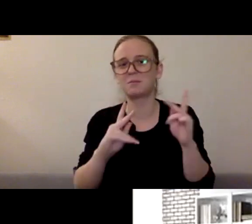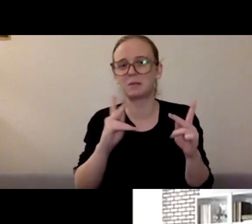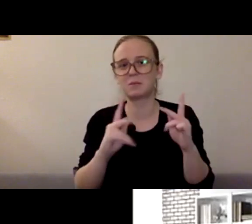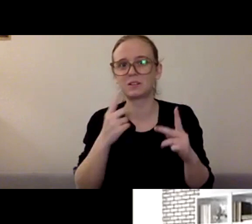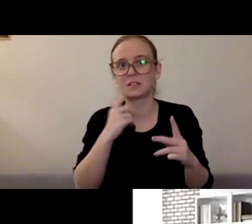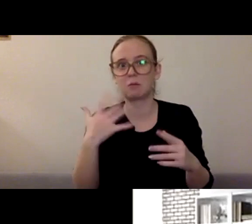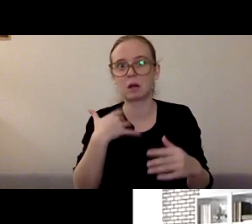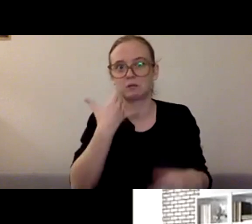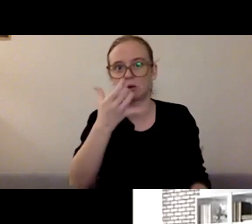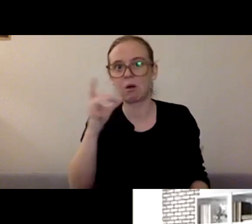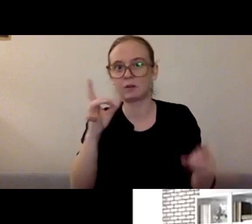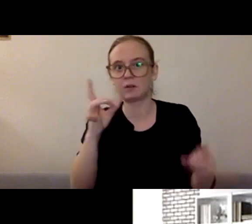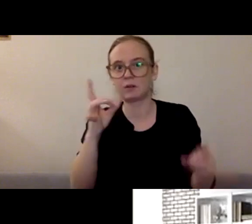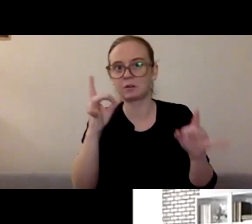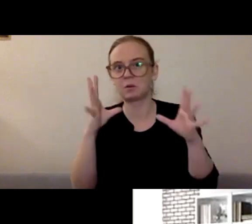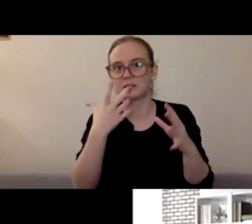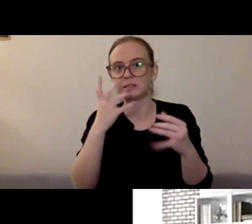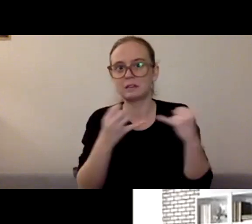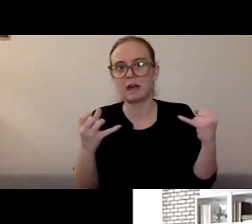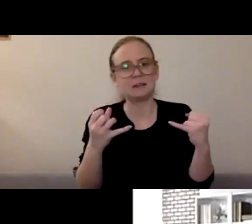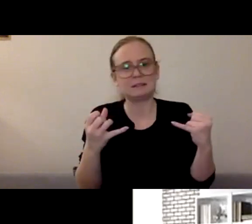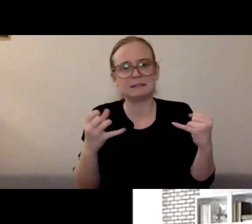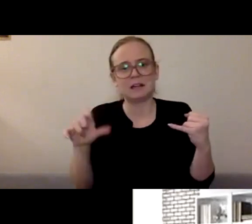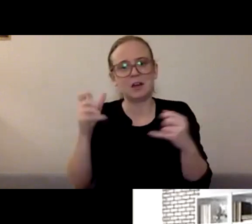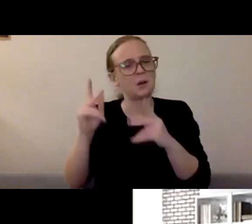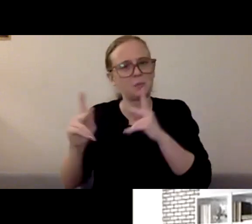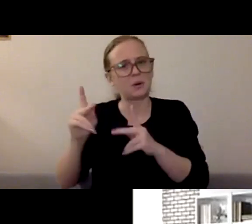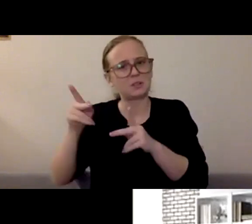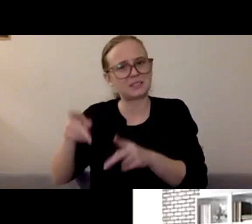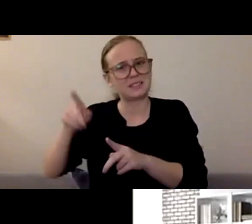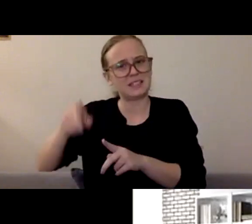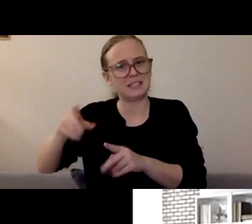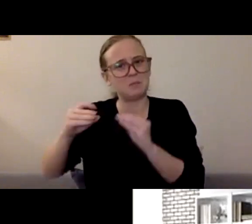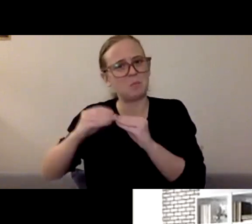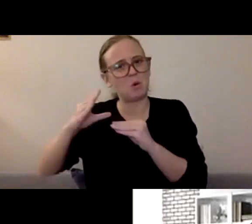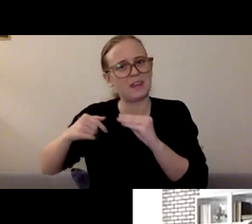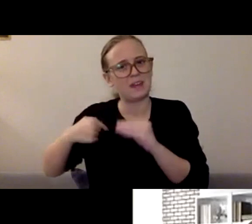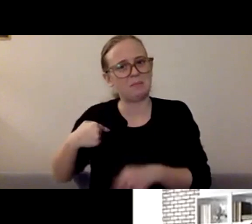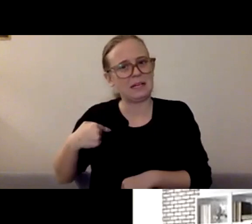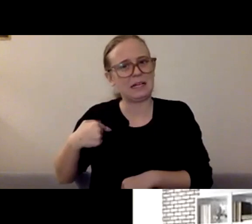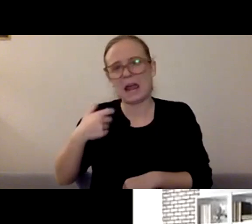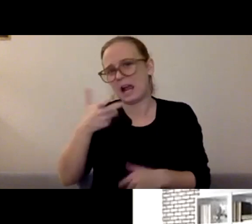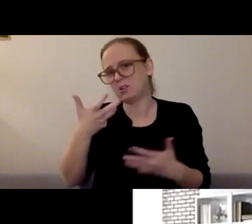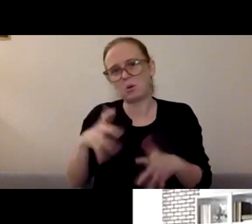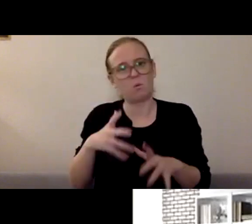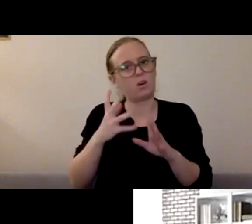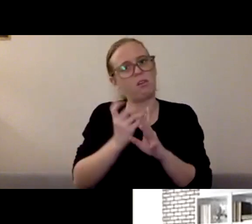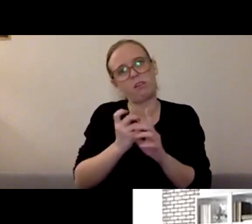Someone else's is more in crisis than I am. I don't wanna take up, type the lines. I don't wanna to do that." No .